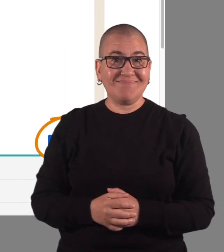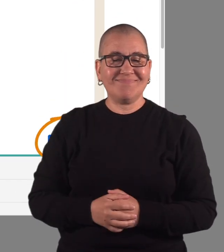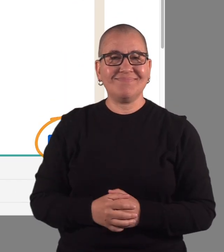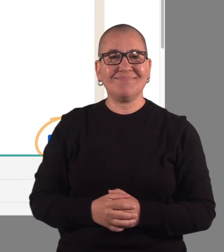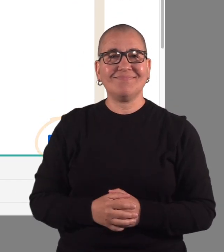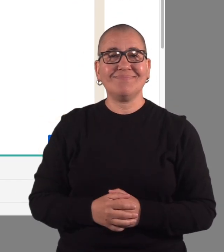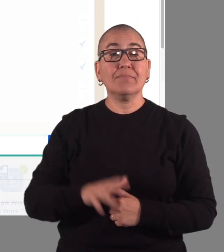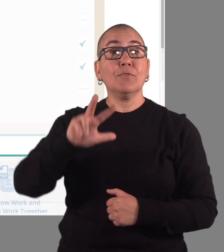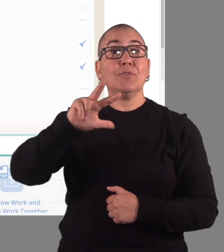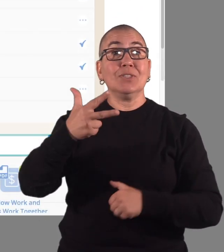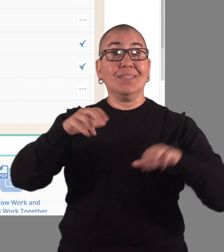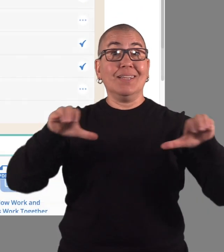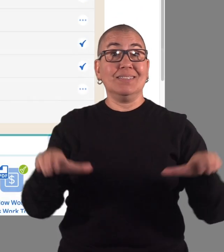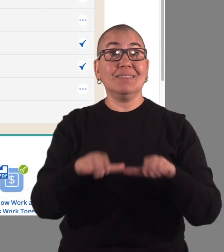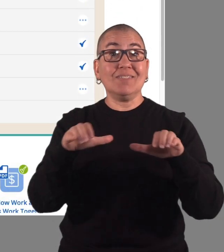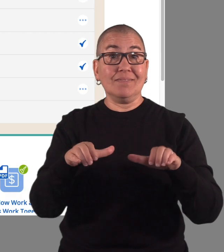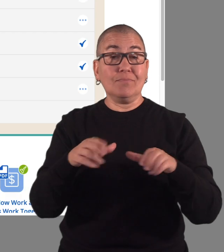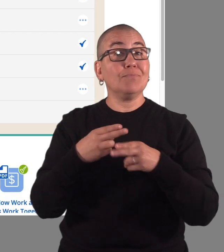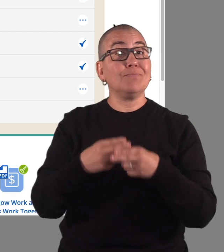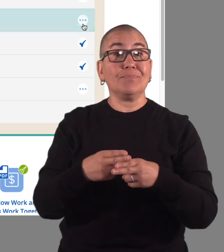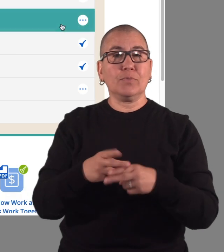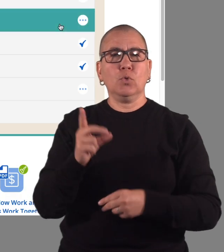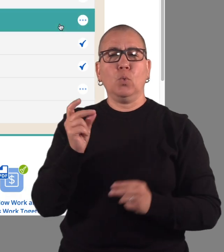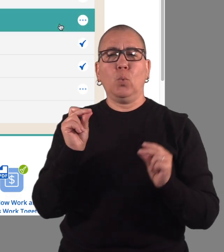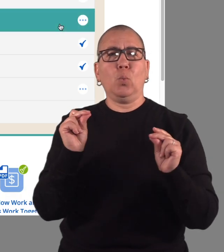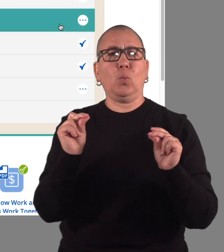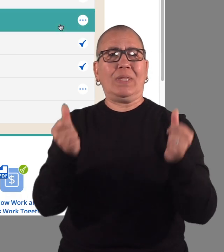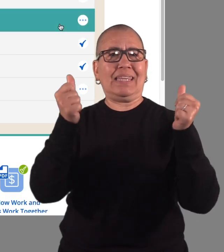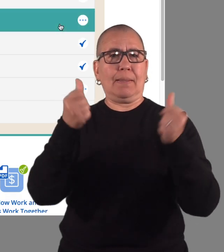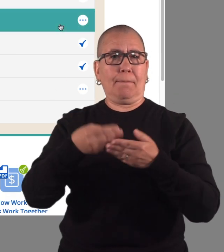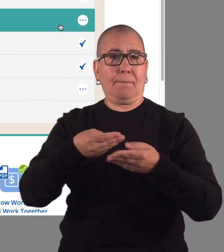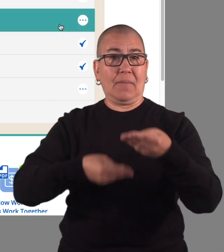The third activity is Do a Quick Budget.